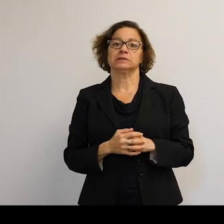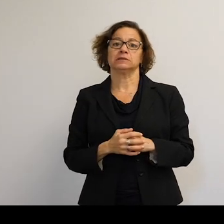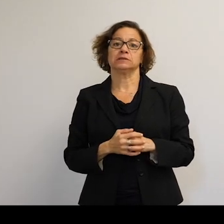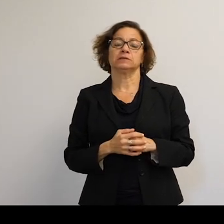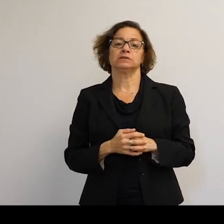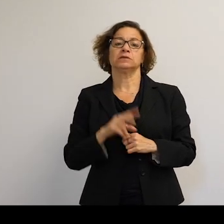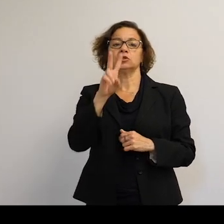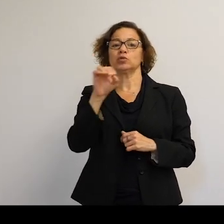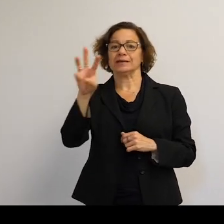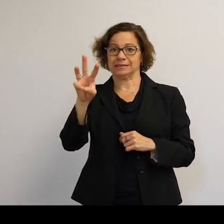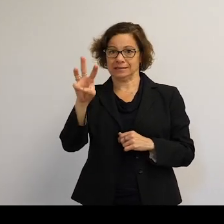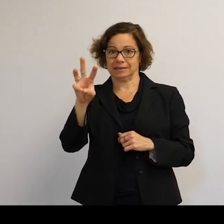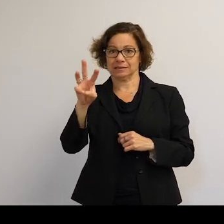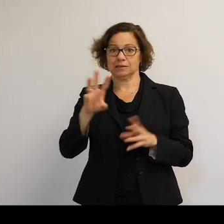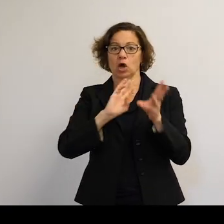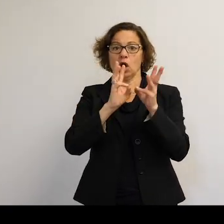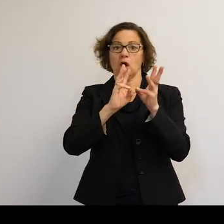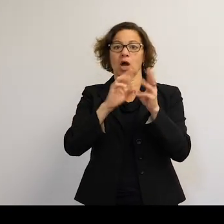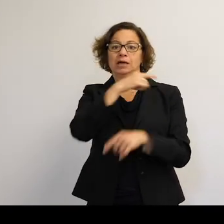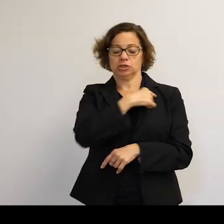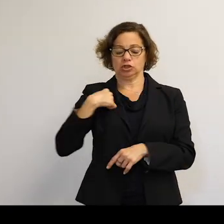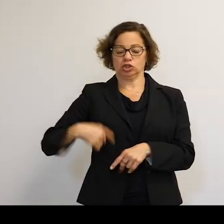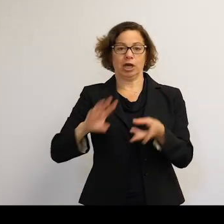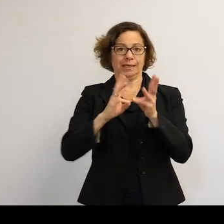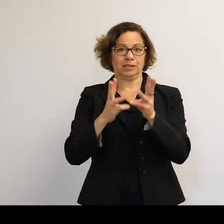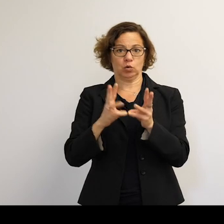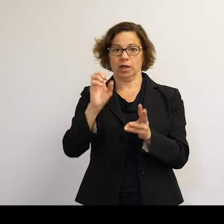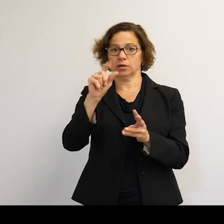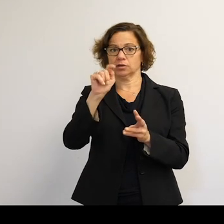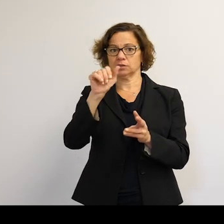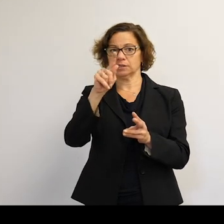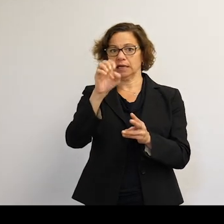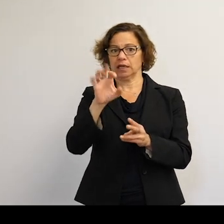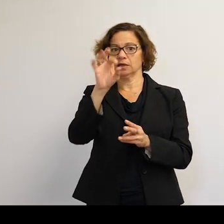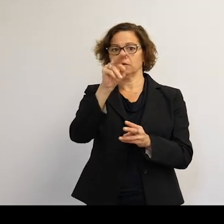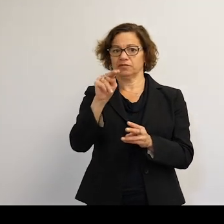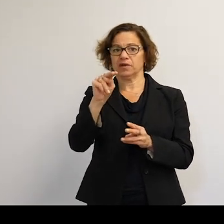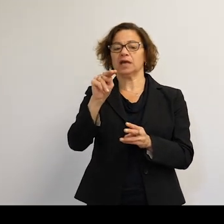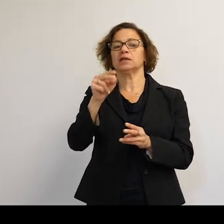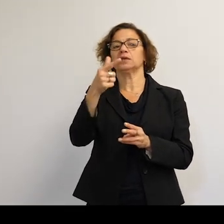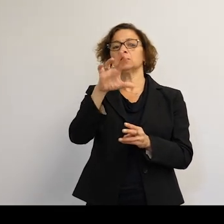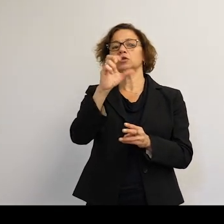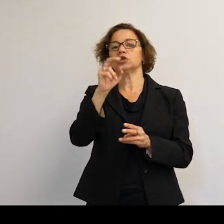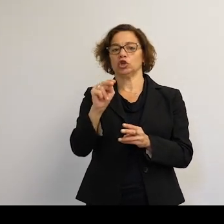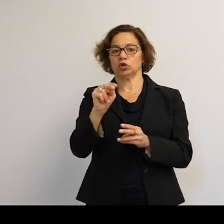So in 2006, there was a Chinese weather satellite called Fengyun 1C.